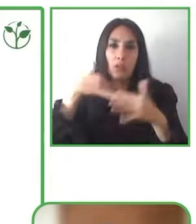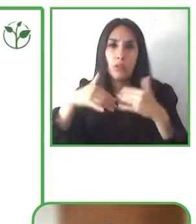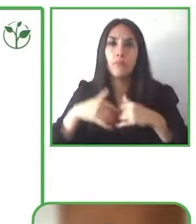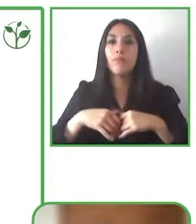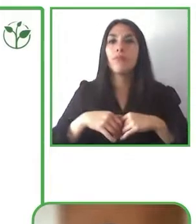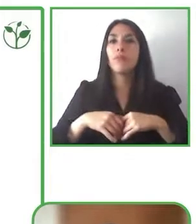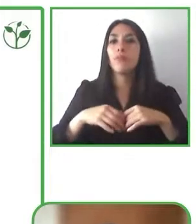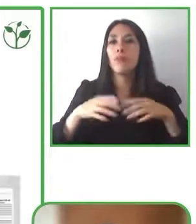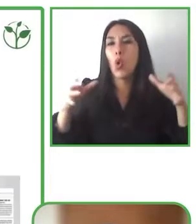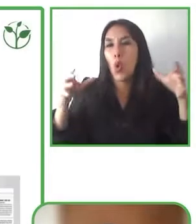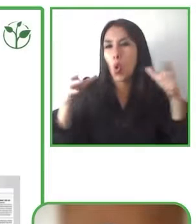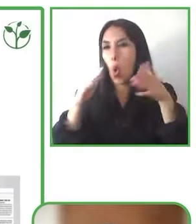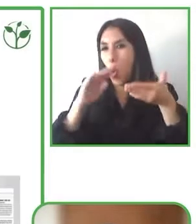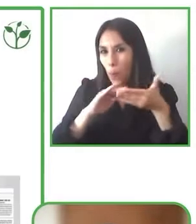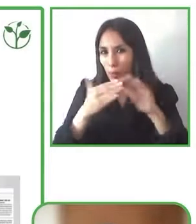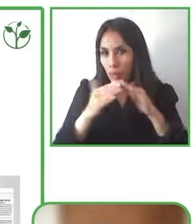an inclusive democracy.